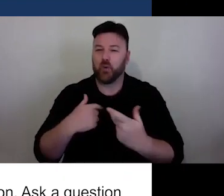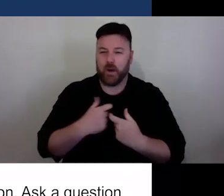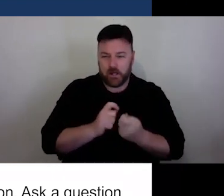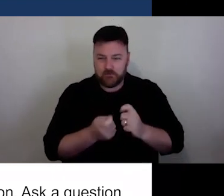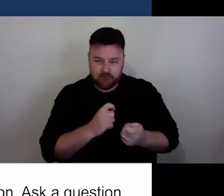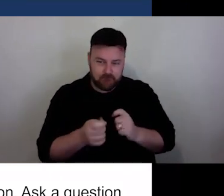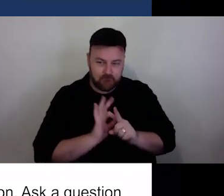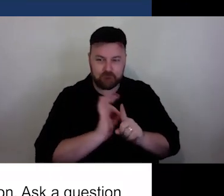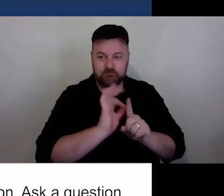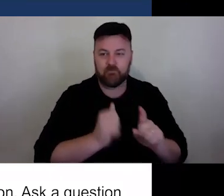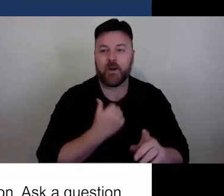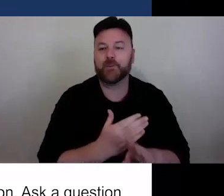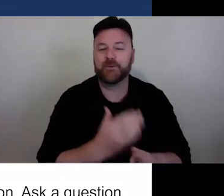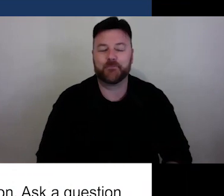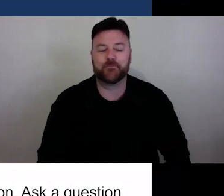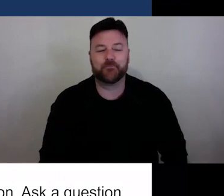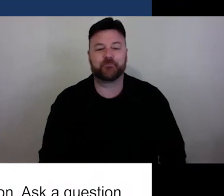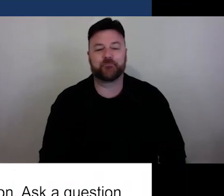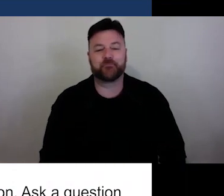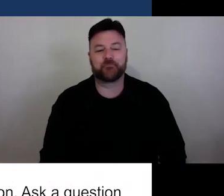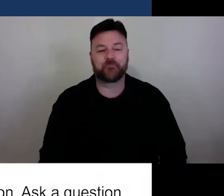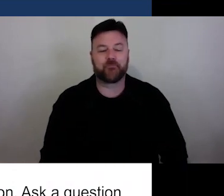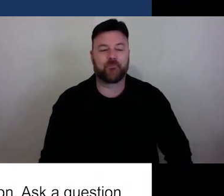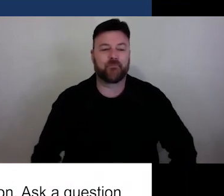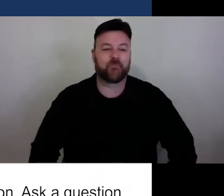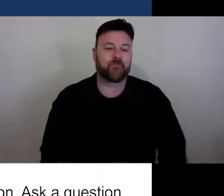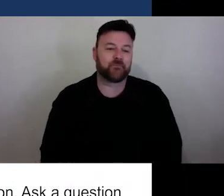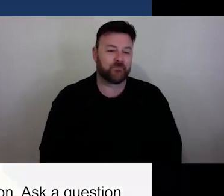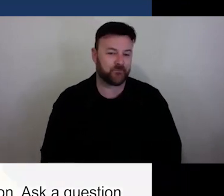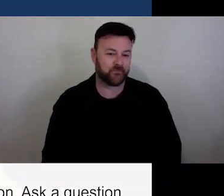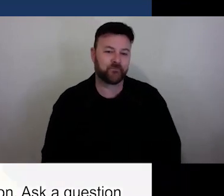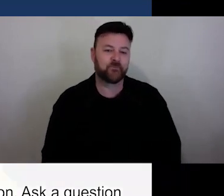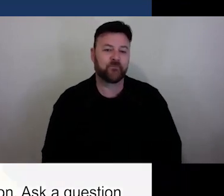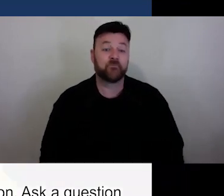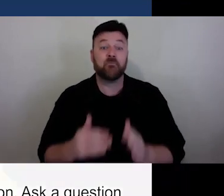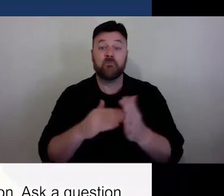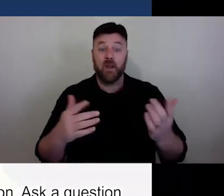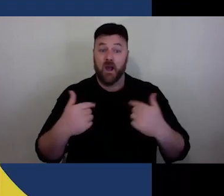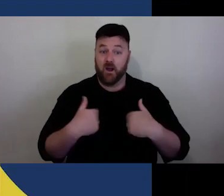So please take 5 minutes to complete that. So now on screen is a navy